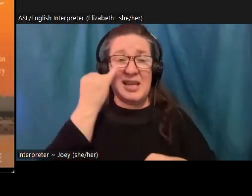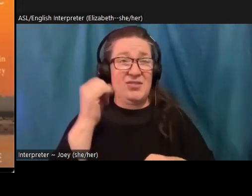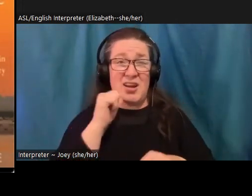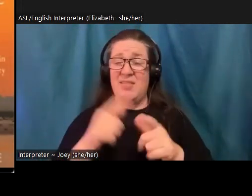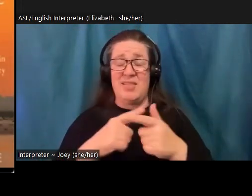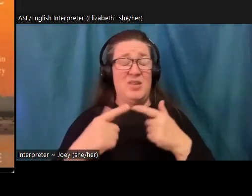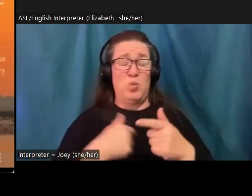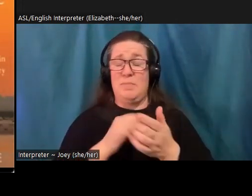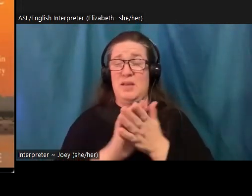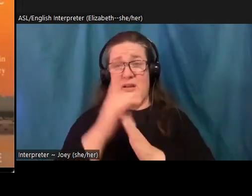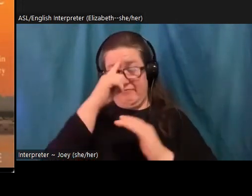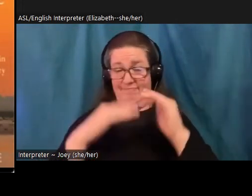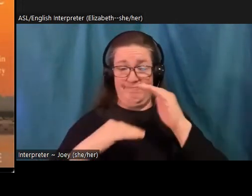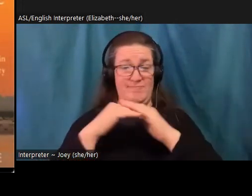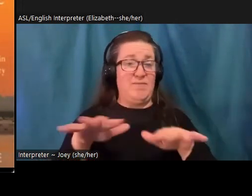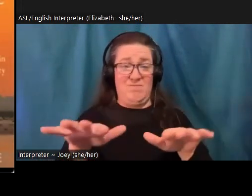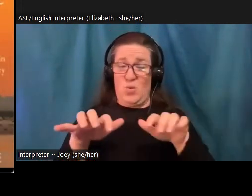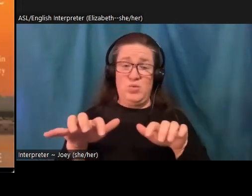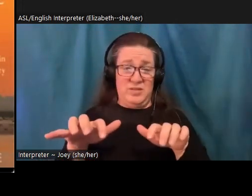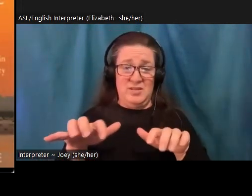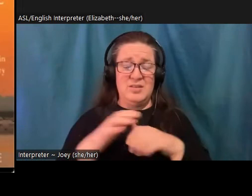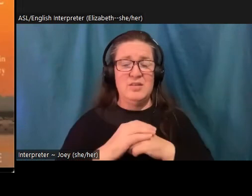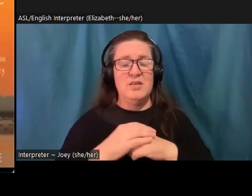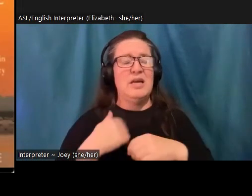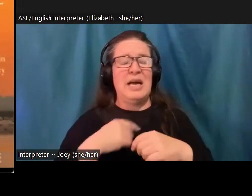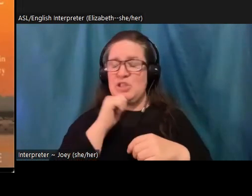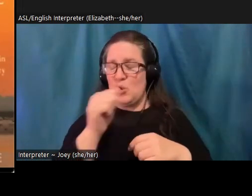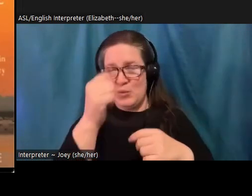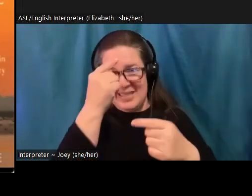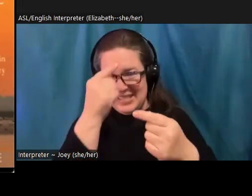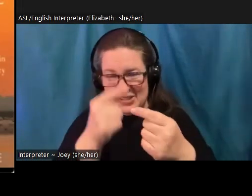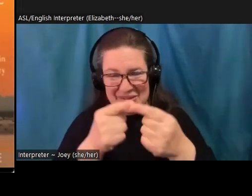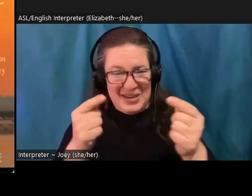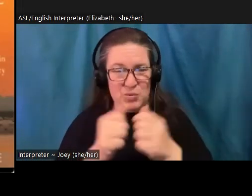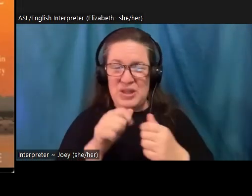saying, and I don't disagree with you at all, um, you know, capitalism is something that like is going to have to be